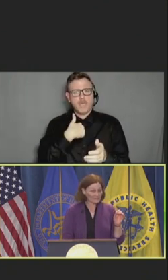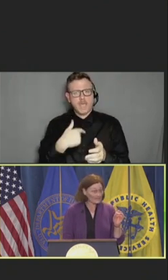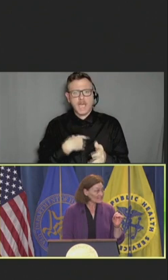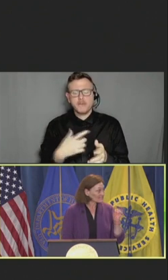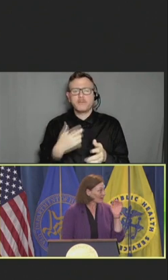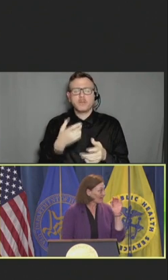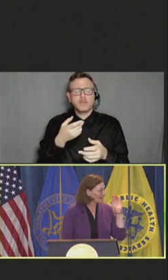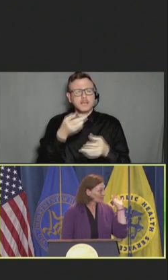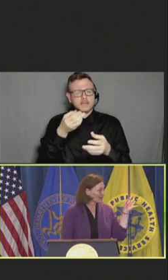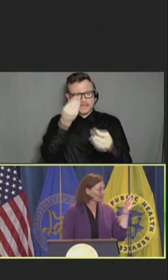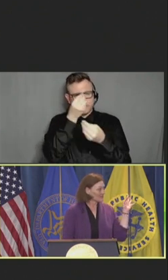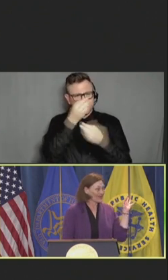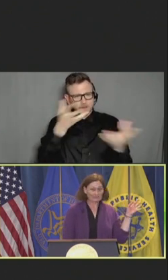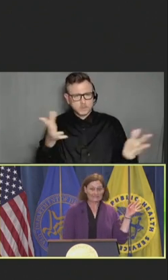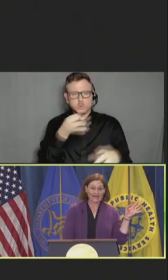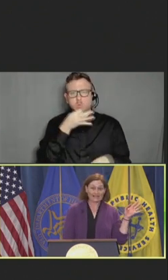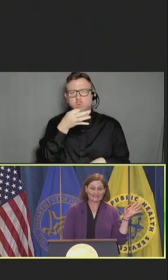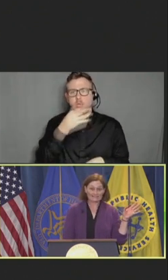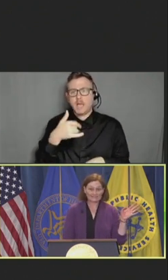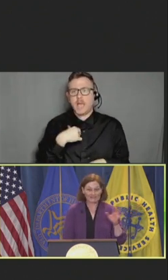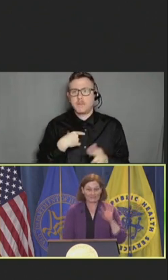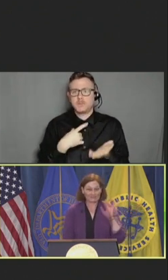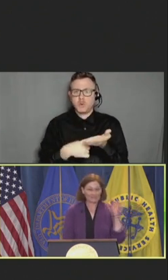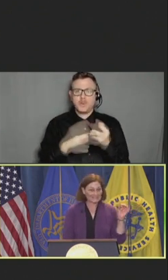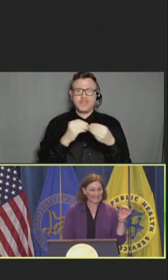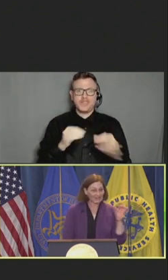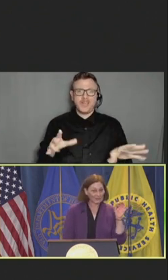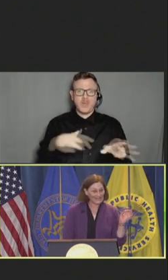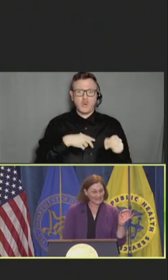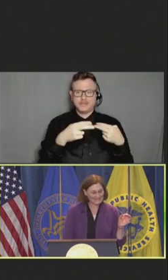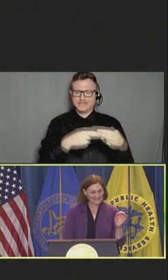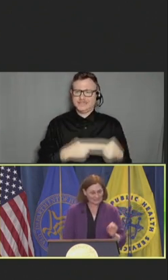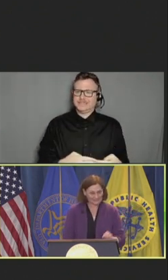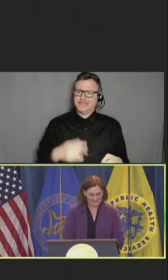So, I am talking without slides because we're just not quite in the same place.